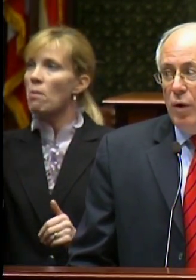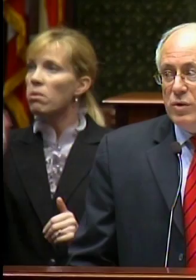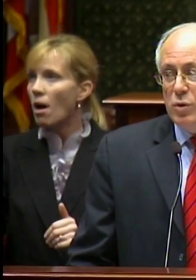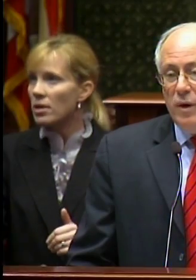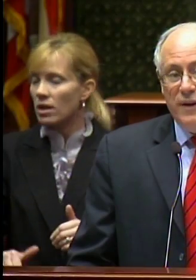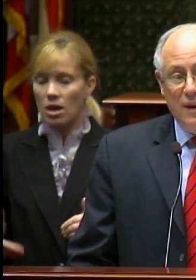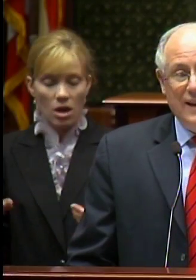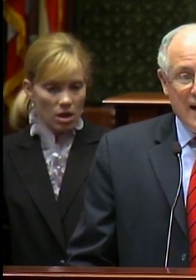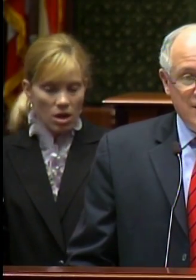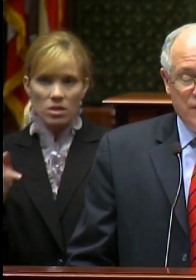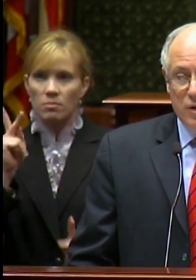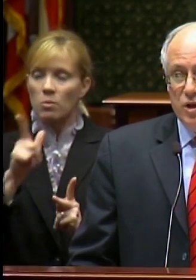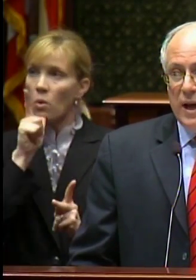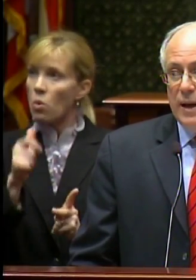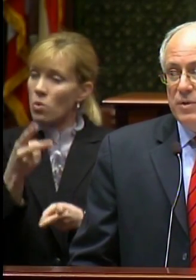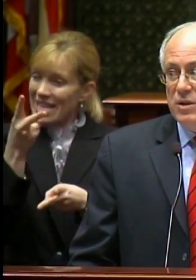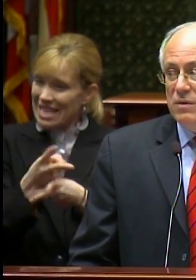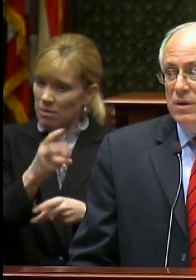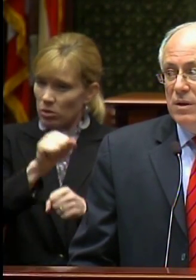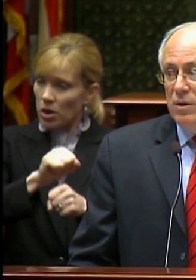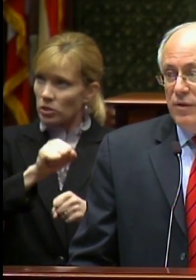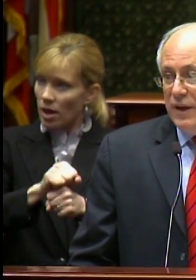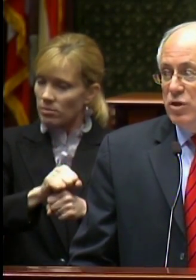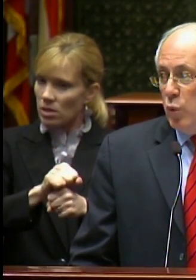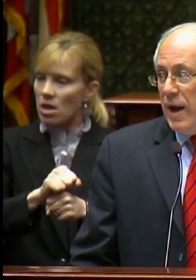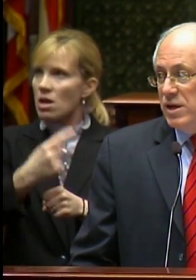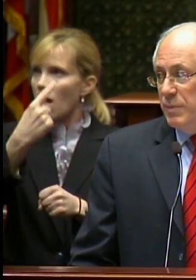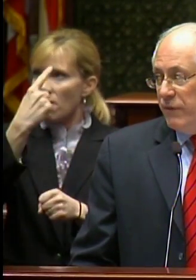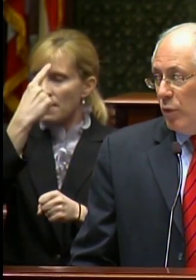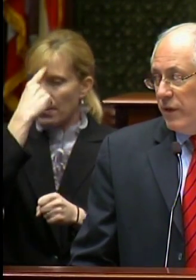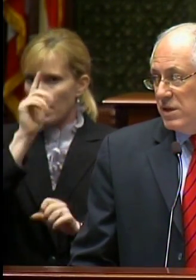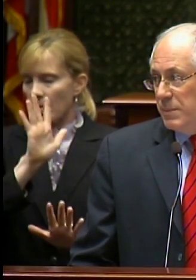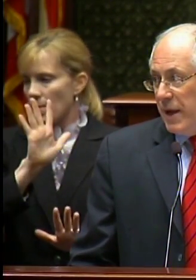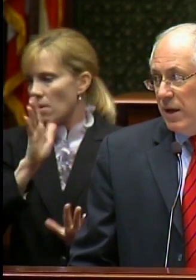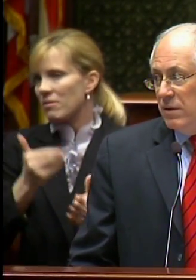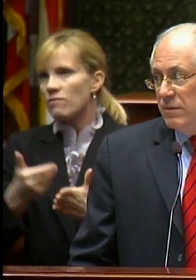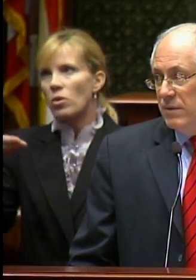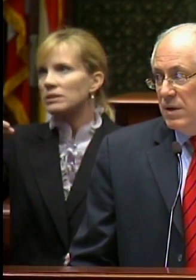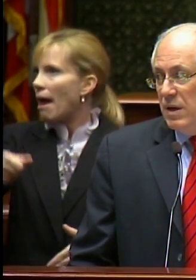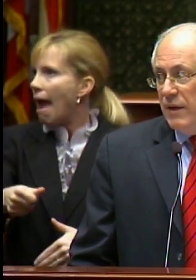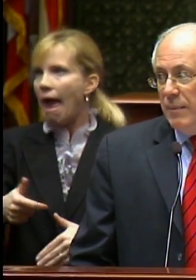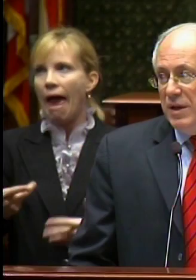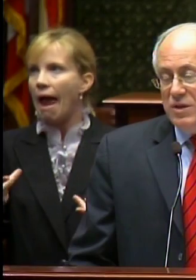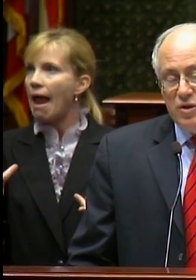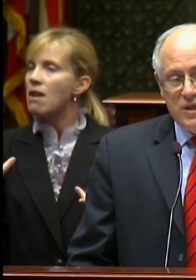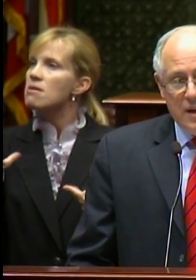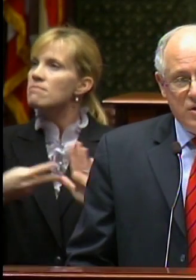And those who have held onto their jobs think twice before they spend – which means sales